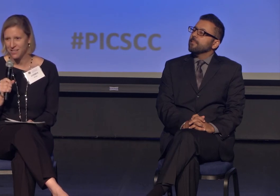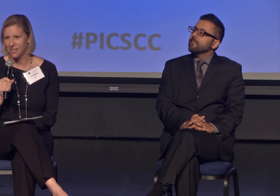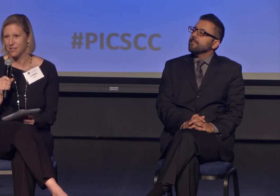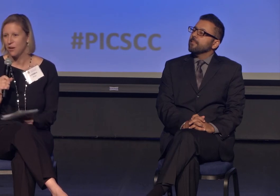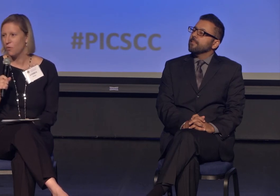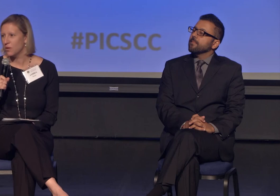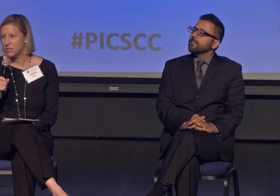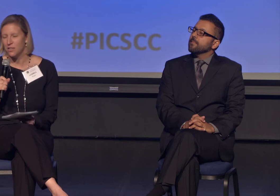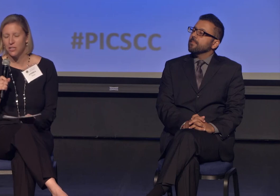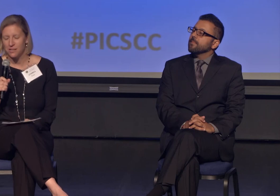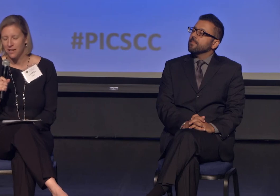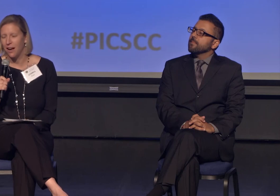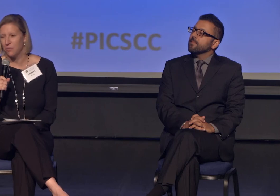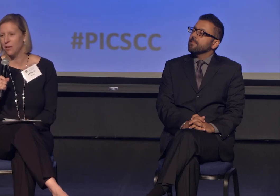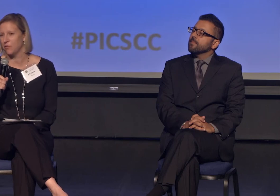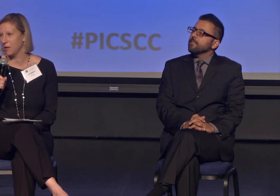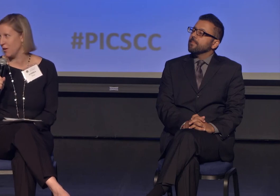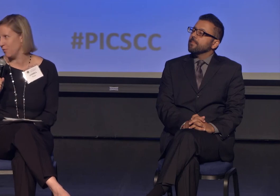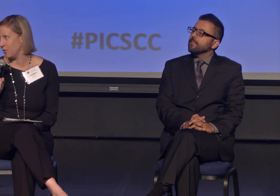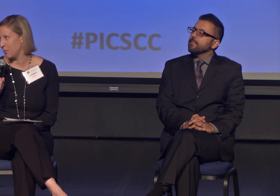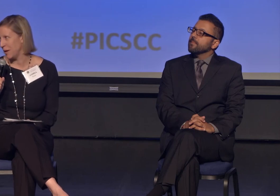was just unbelievably hopeful for me.